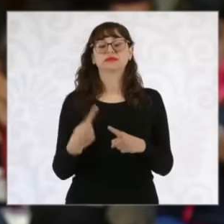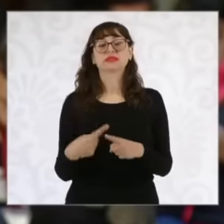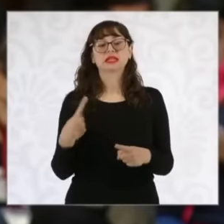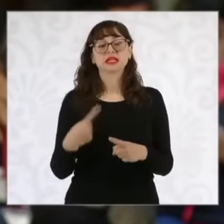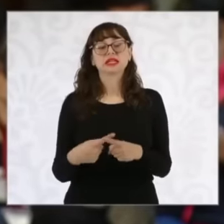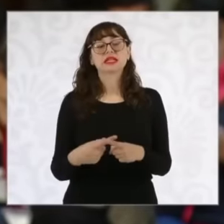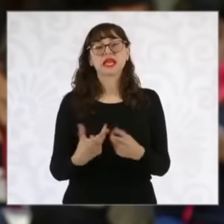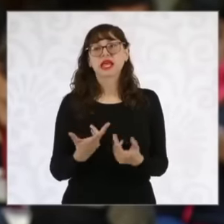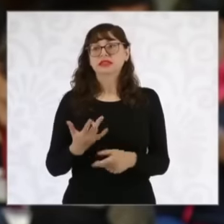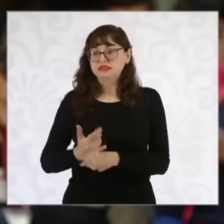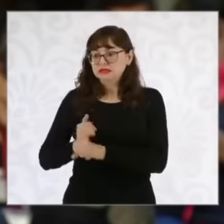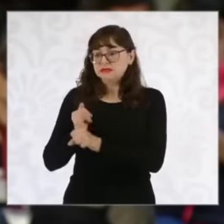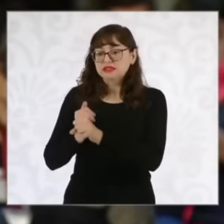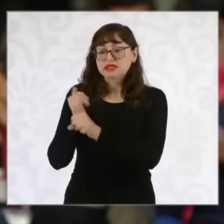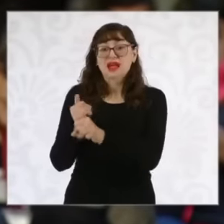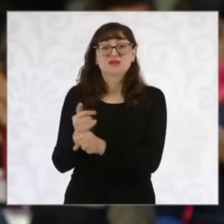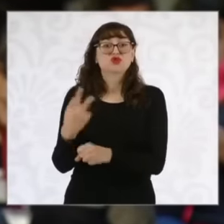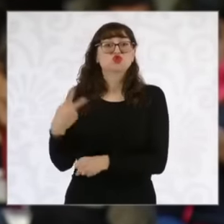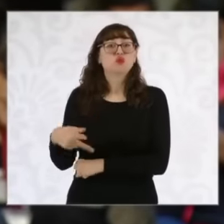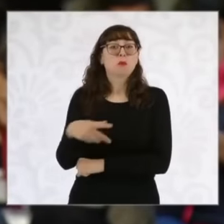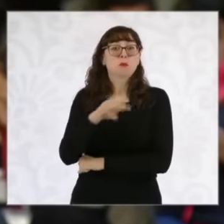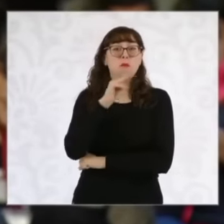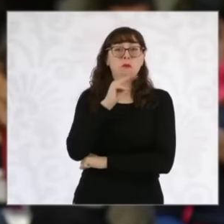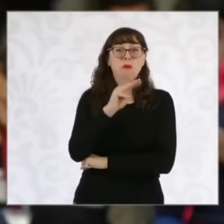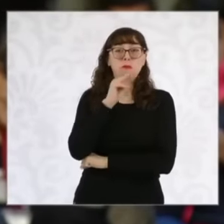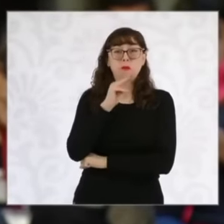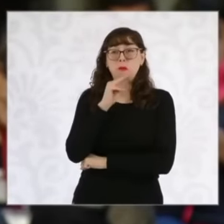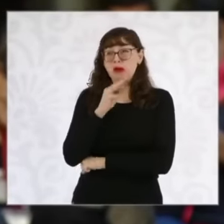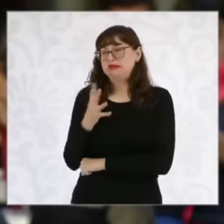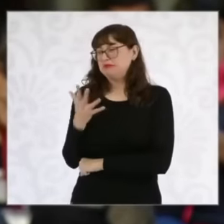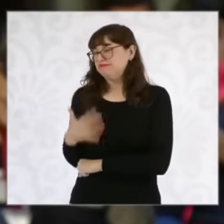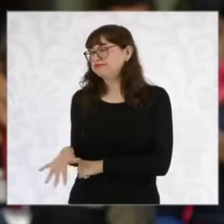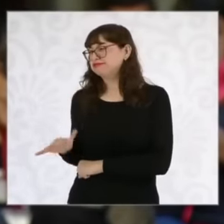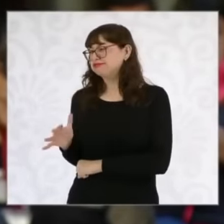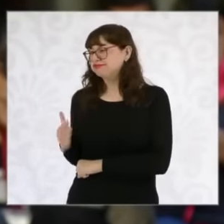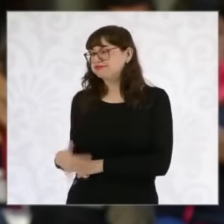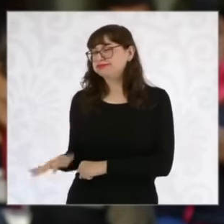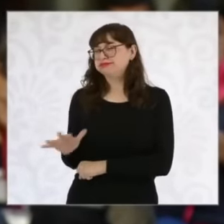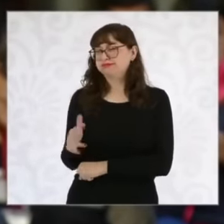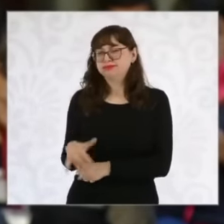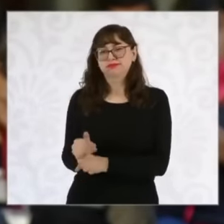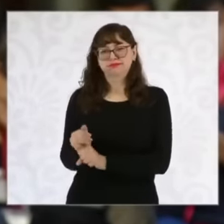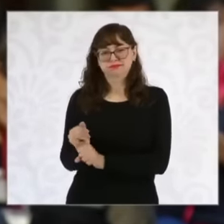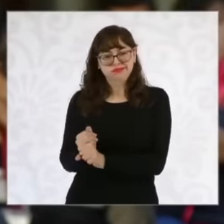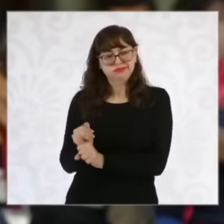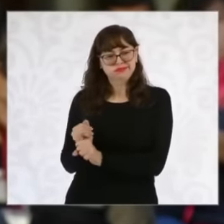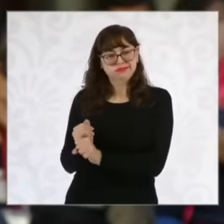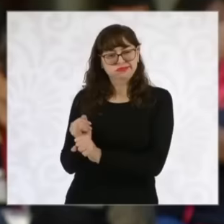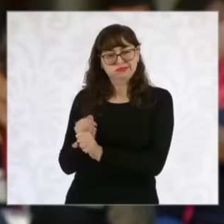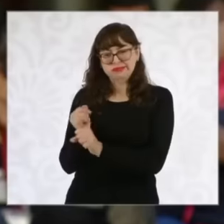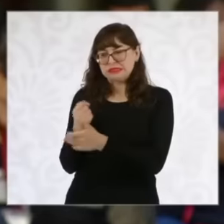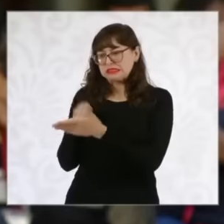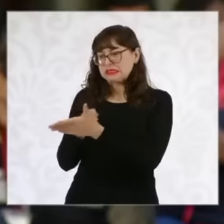mother Lourdes Mejía herself who has knocked on doors has received Well, also the closed-mindedness of many The